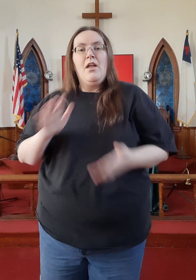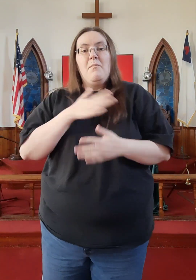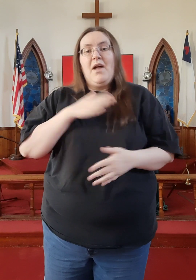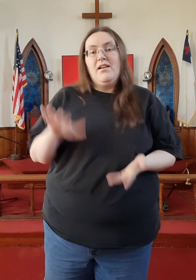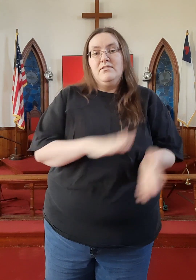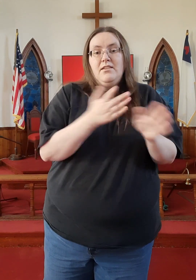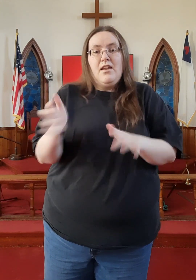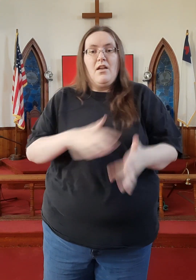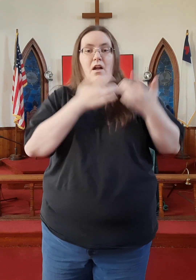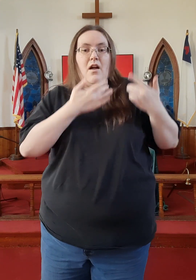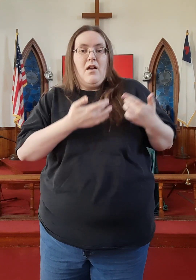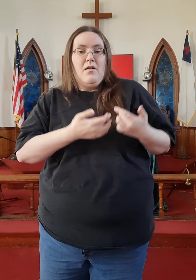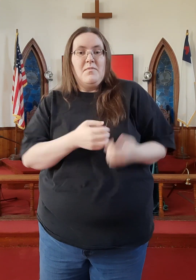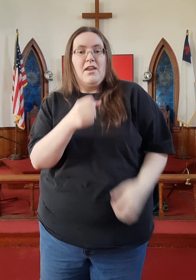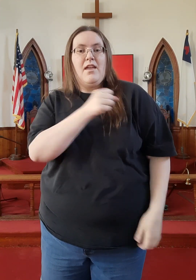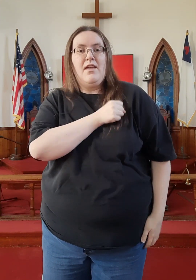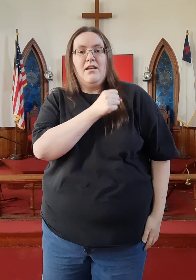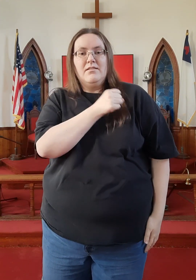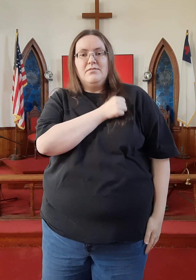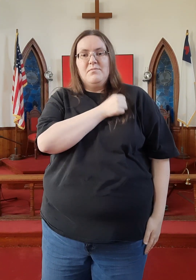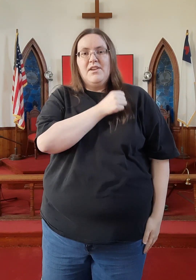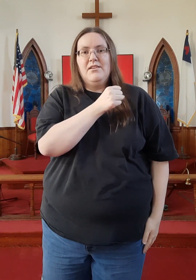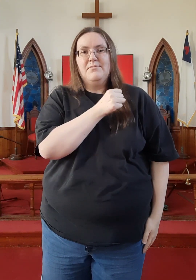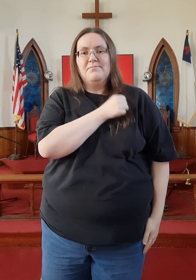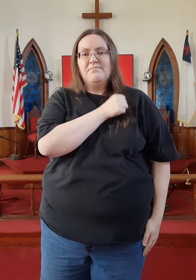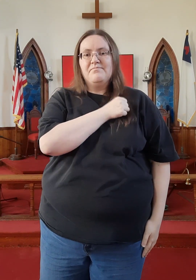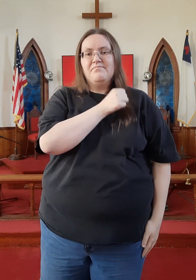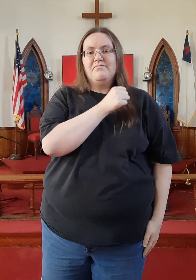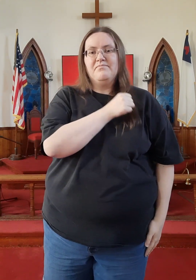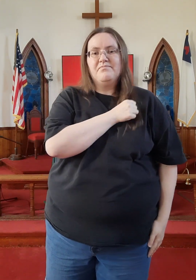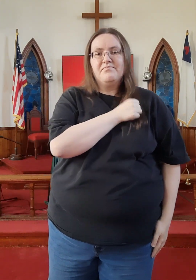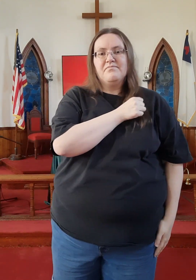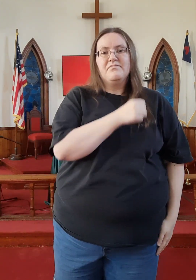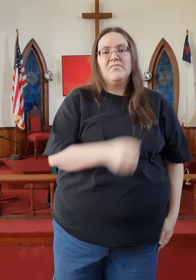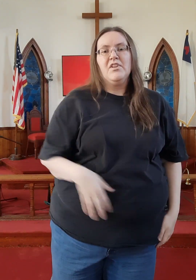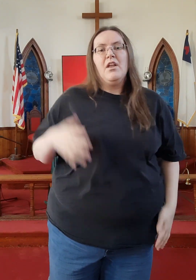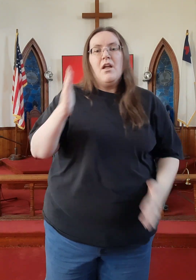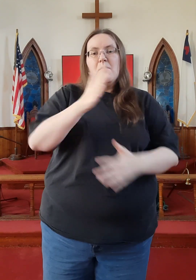My dead heart began to beat